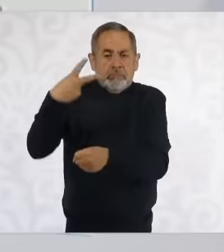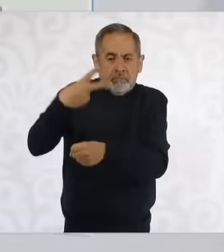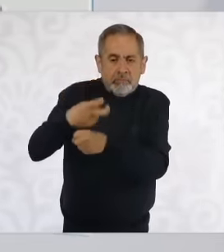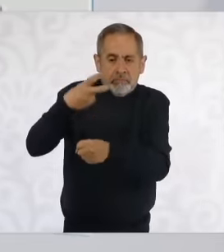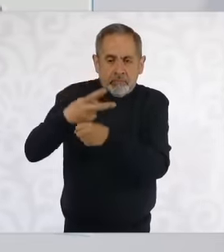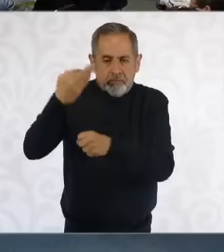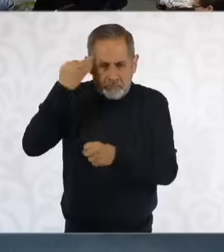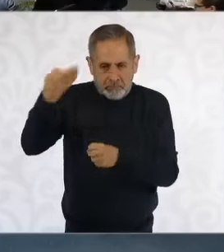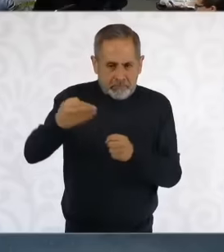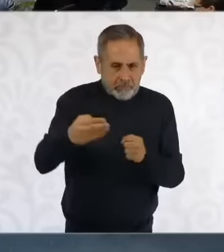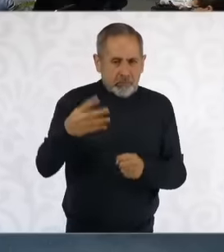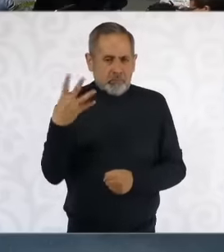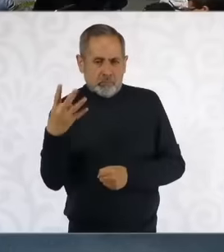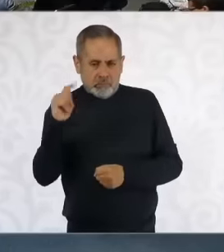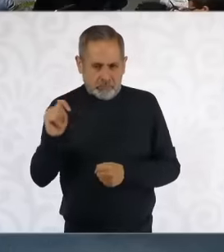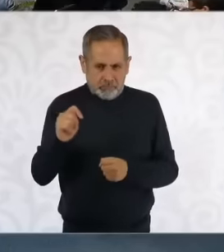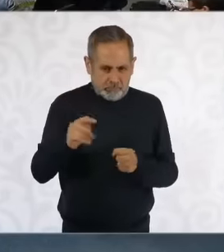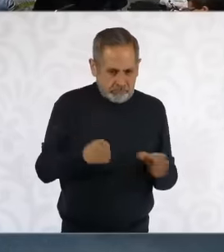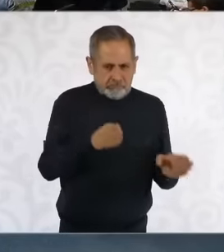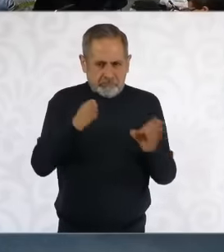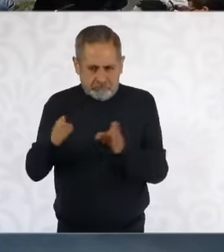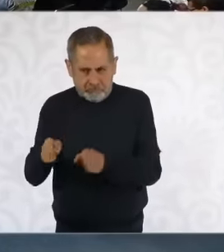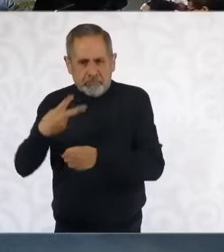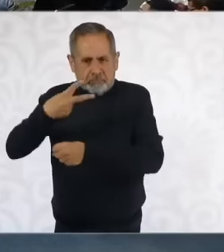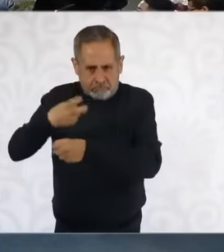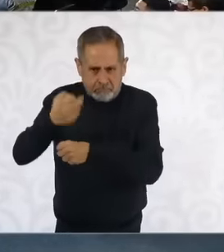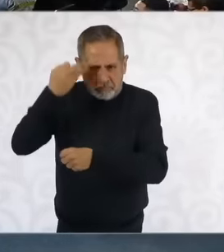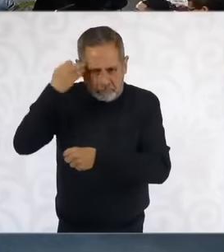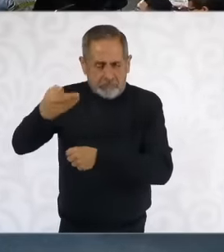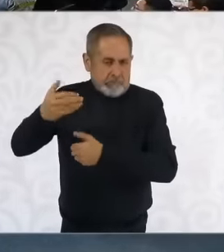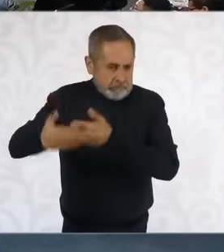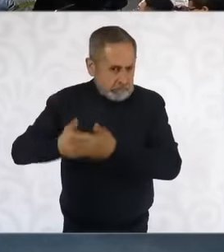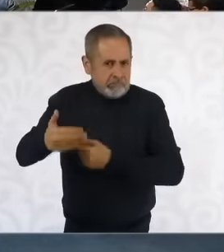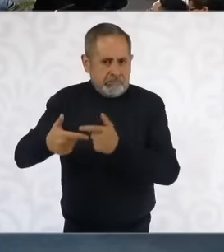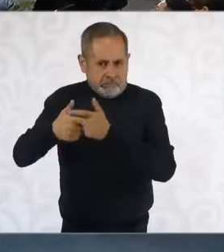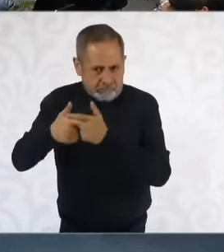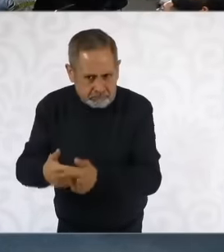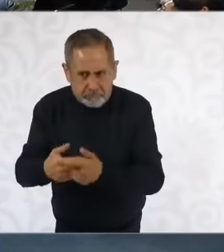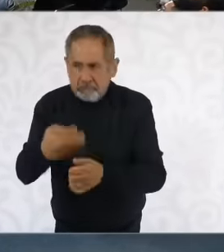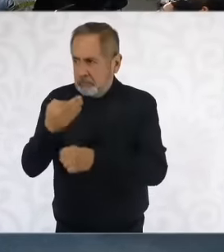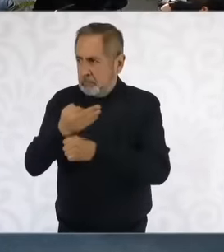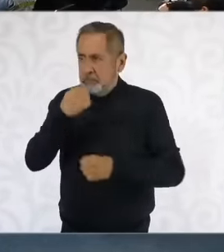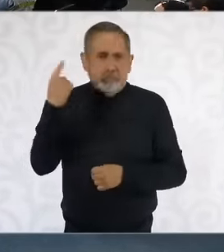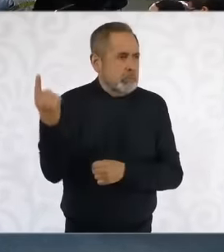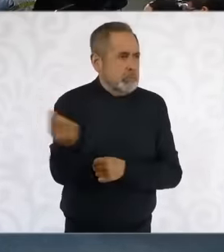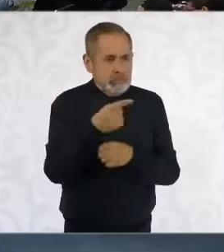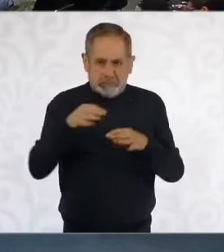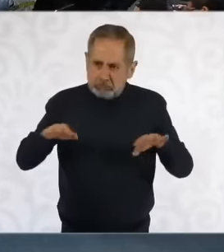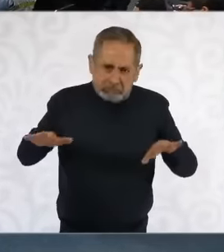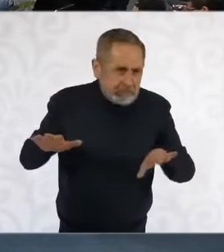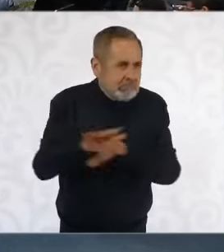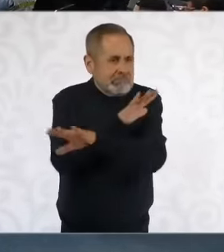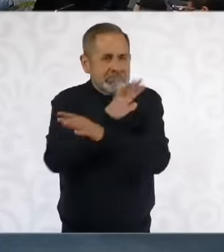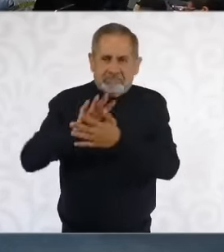fourth transformation that we are experiencing a time of transformation in Mexico